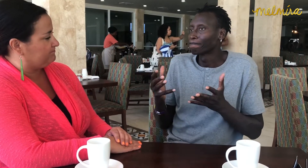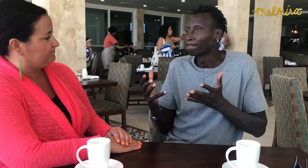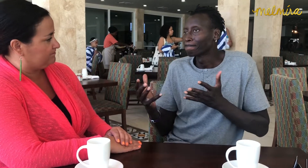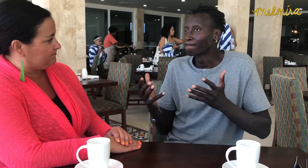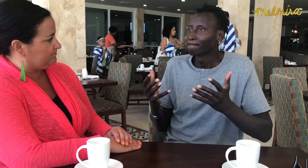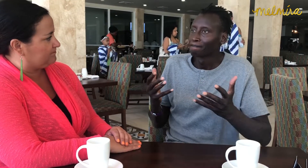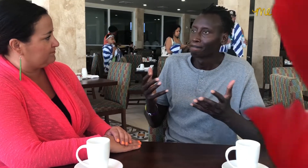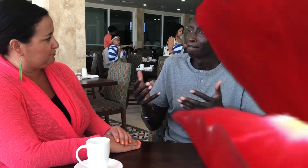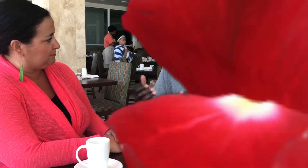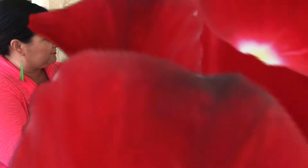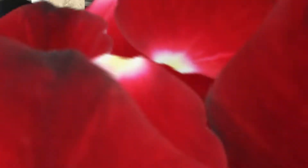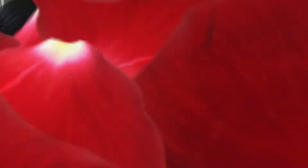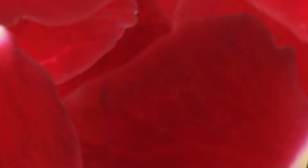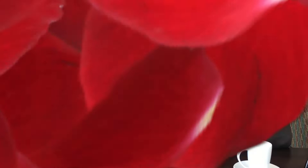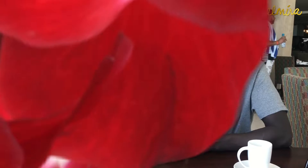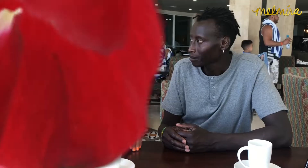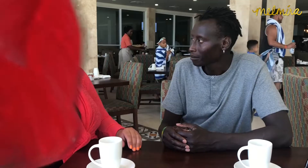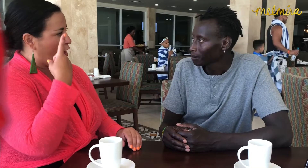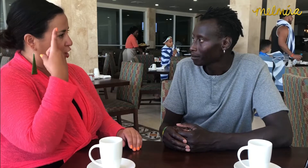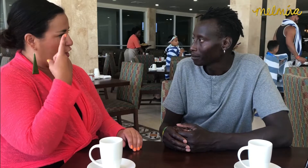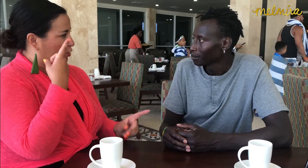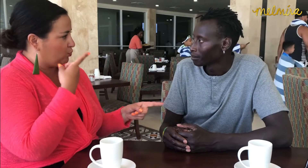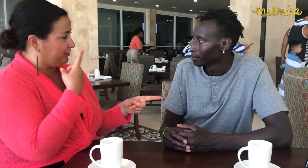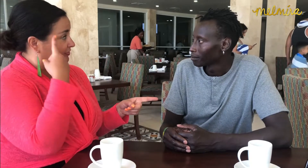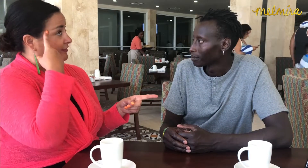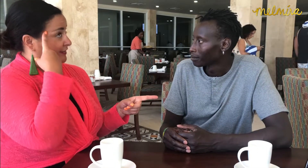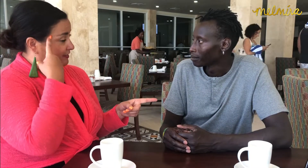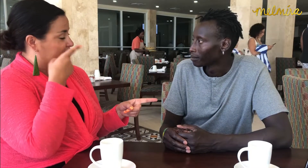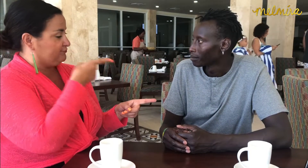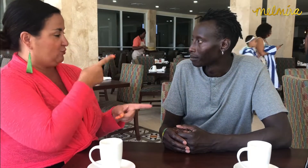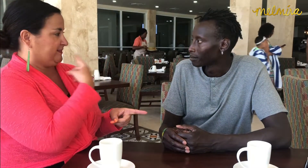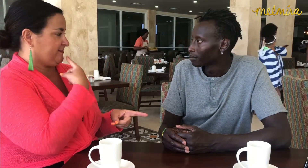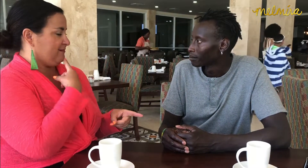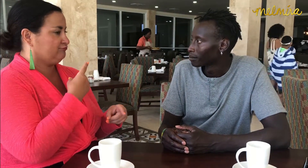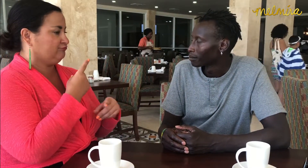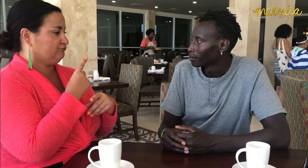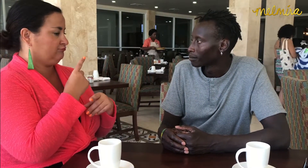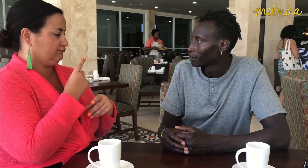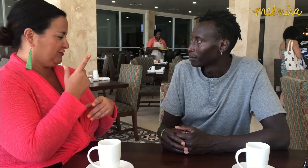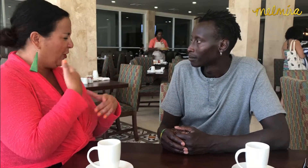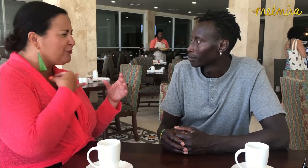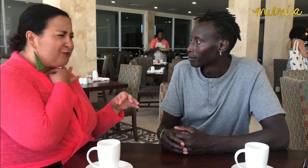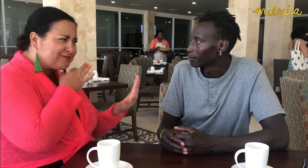I wonder, oh I have to ask,